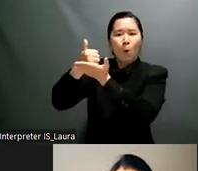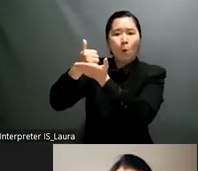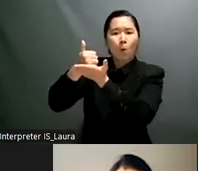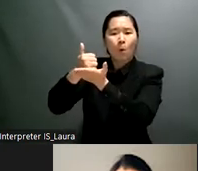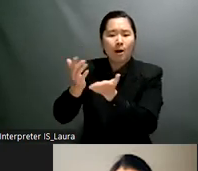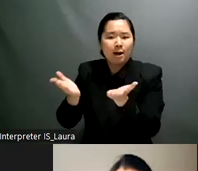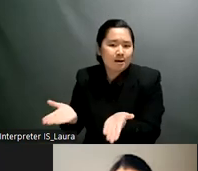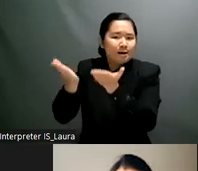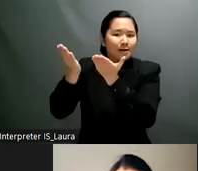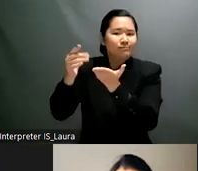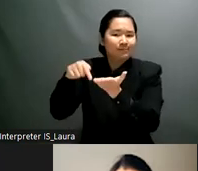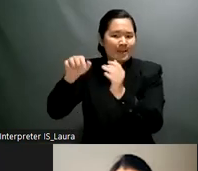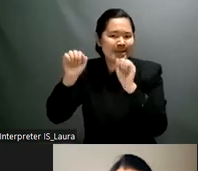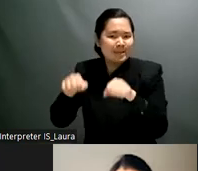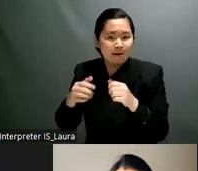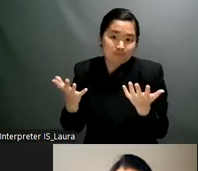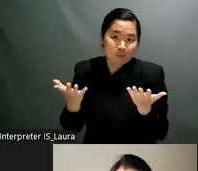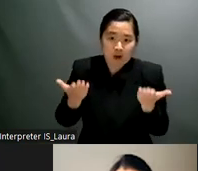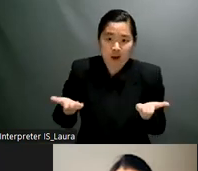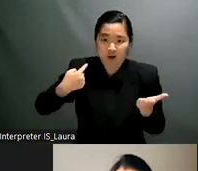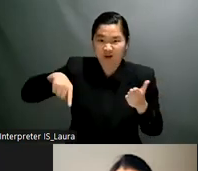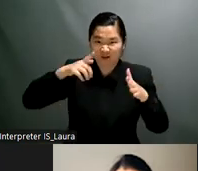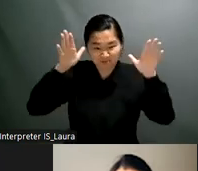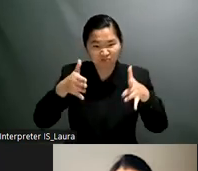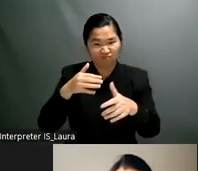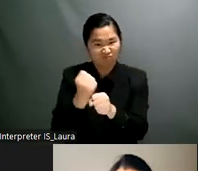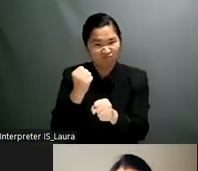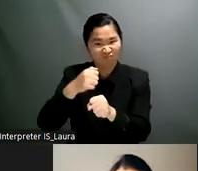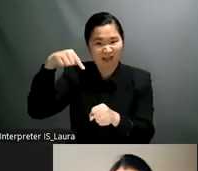of persons with disabilities involvement of persons with disabilities in inclusive